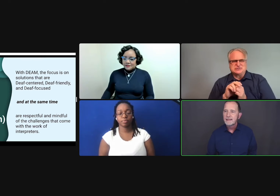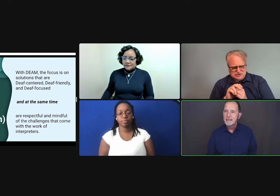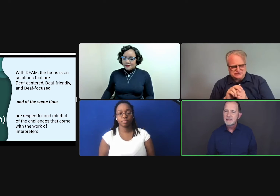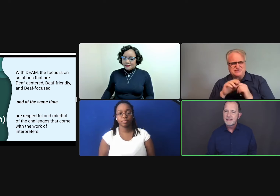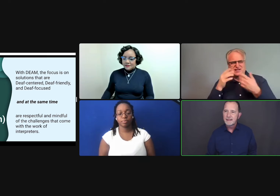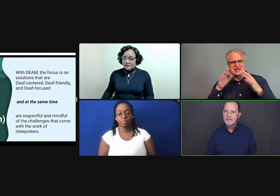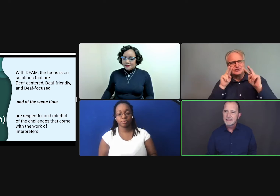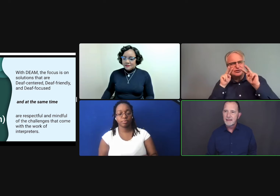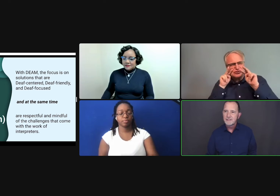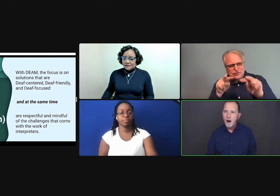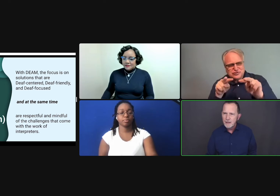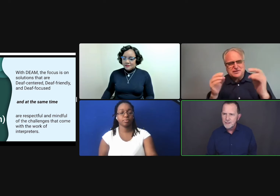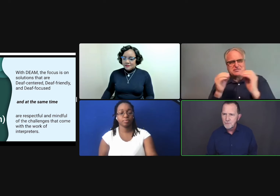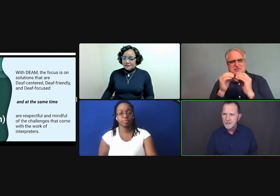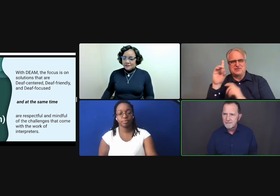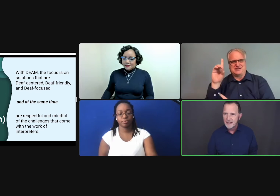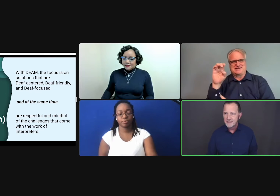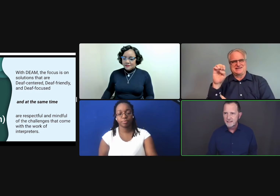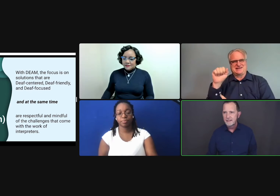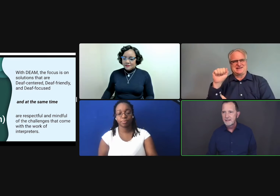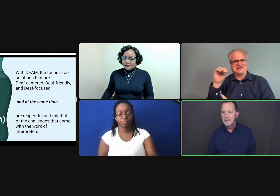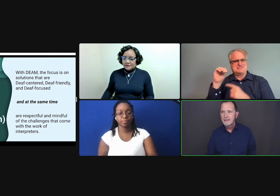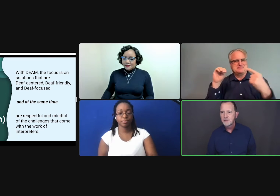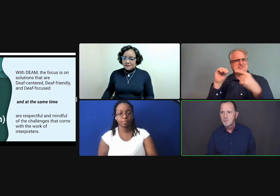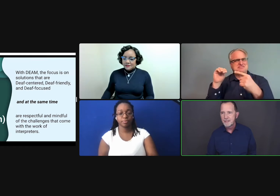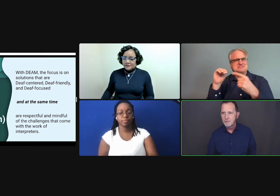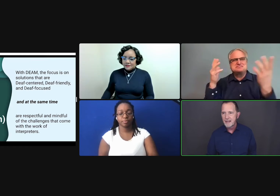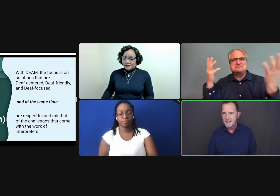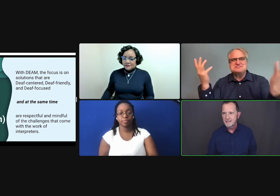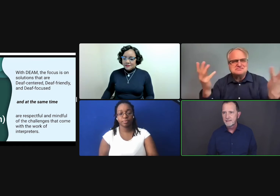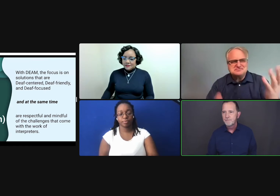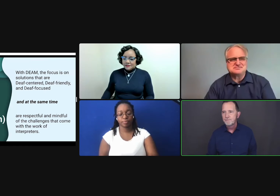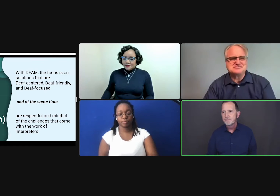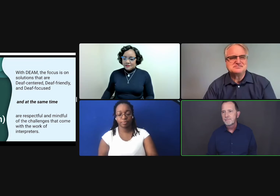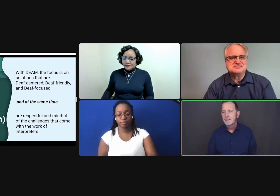And it seems that has gotten all of us more invested in the interpreting process